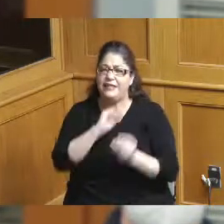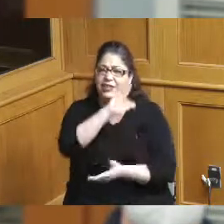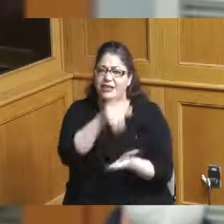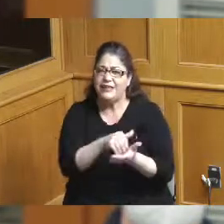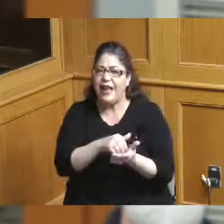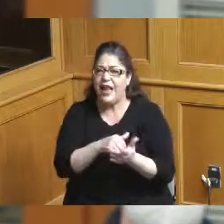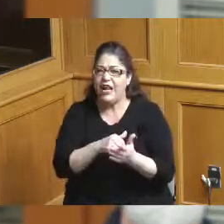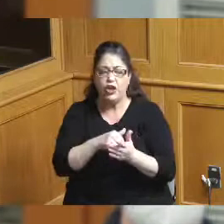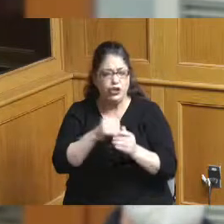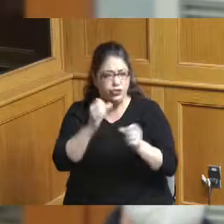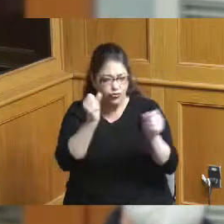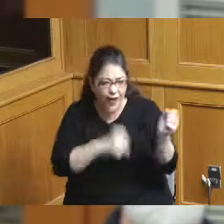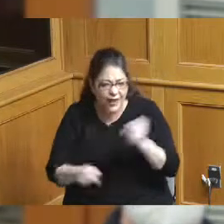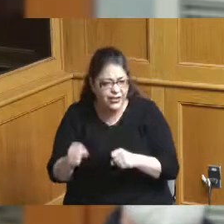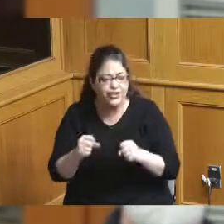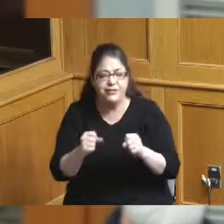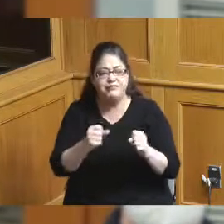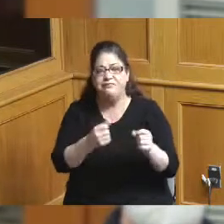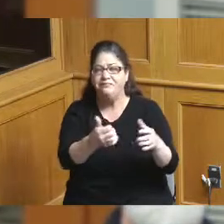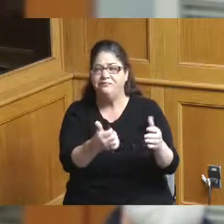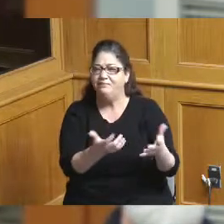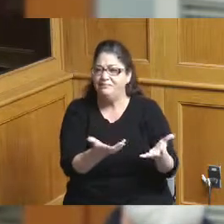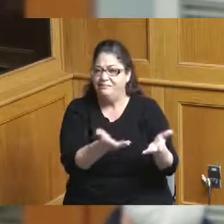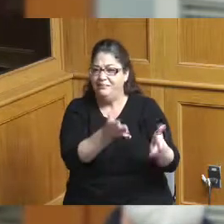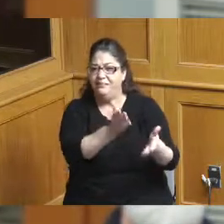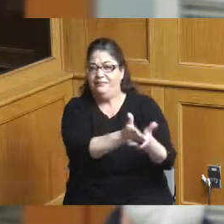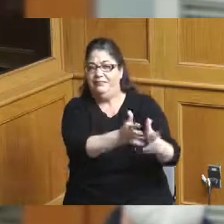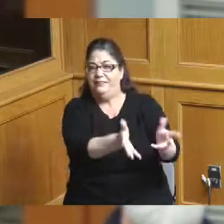as a community we haven't evaluated the future of our convention center in some time